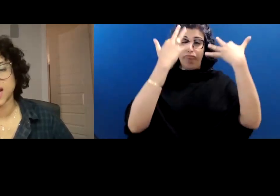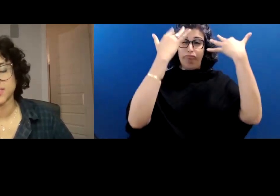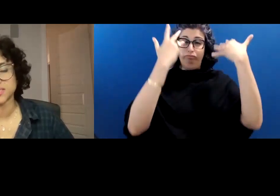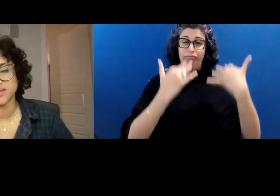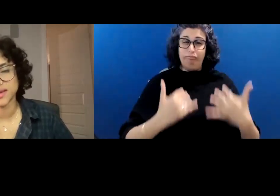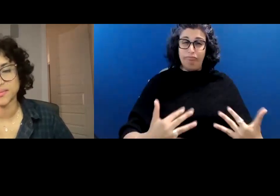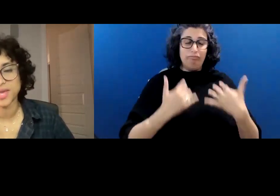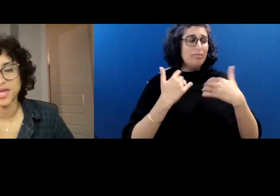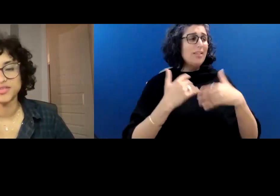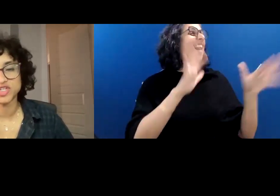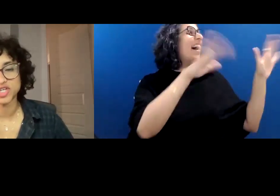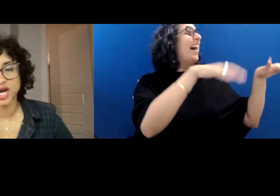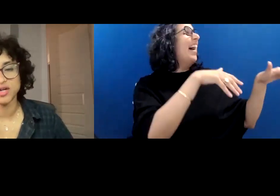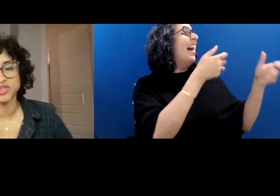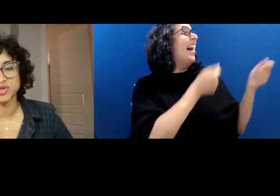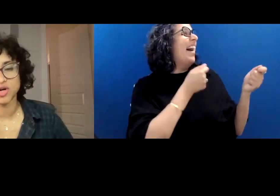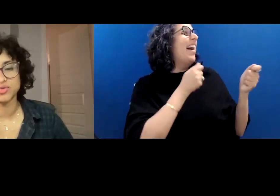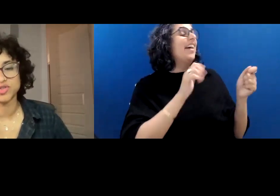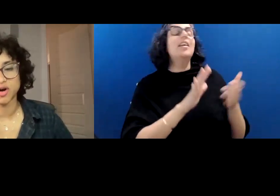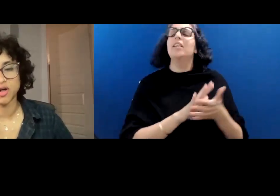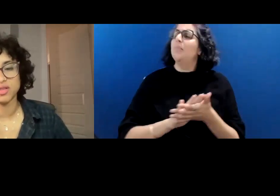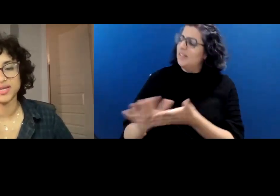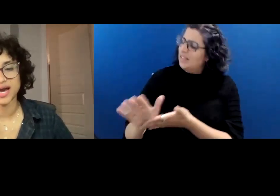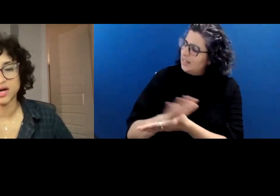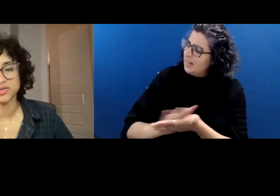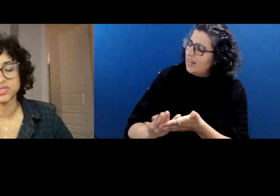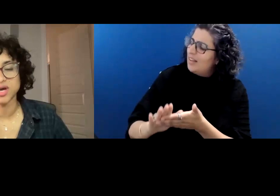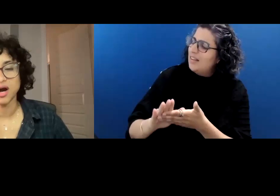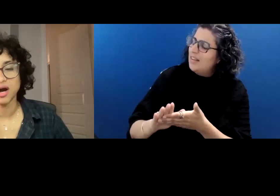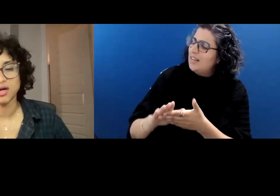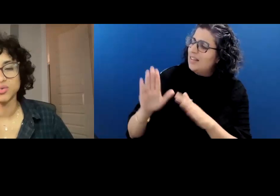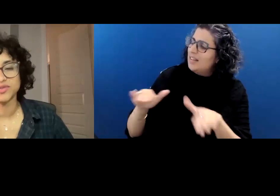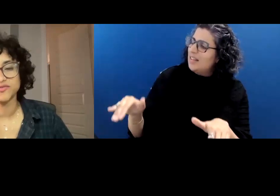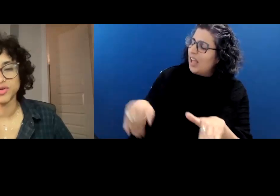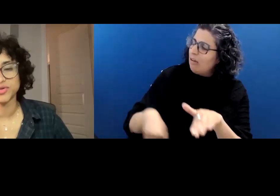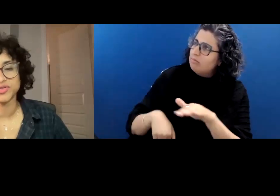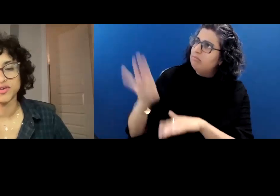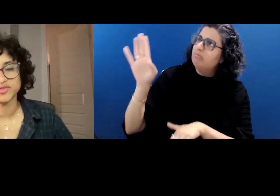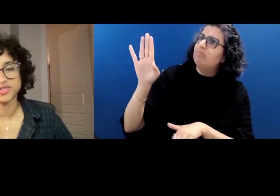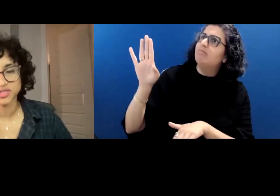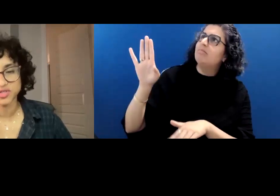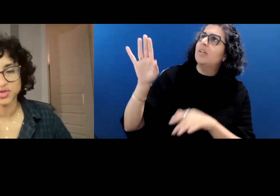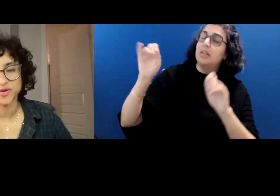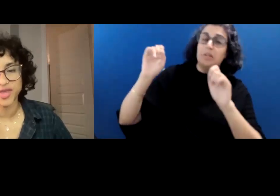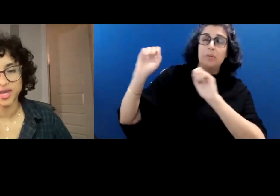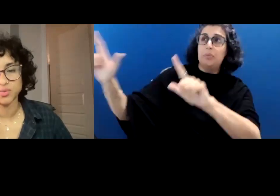Be kind to them. This child, grown tall in a house hung with photos of a sister they